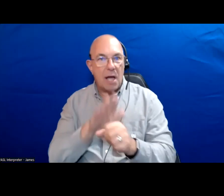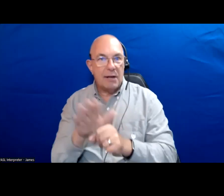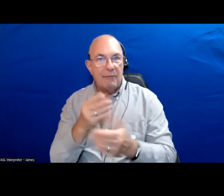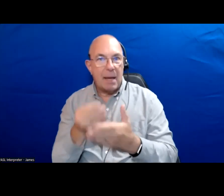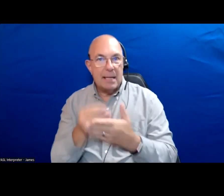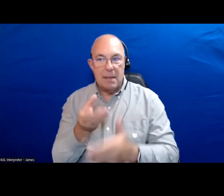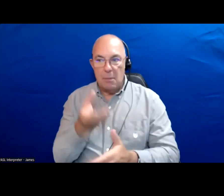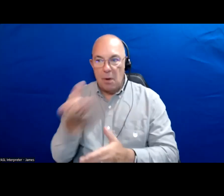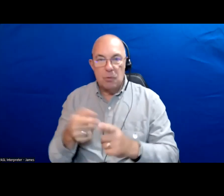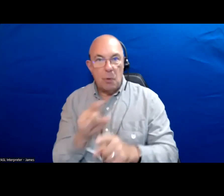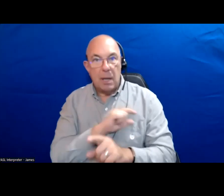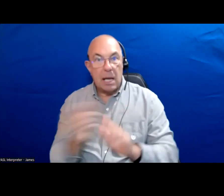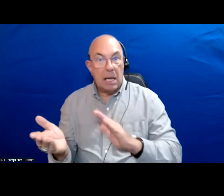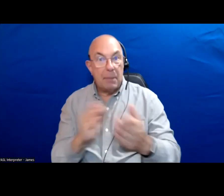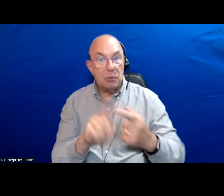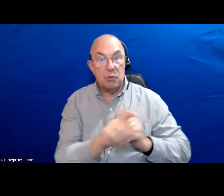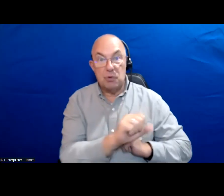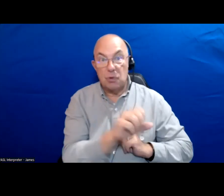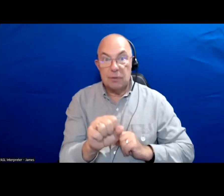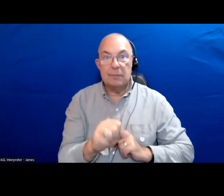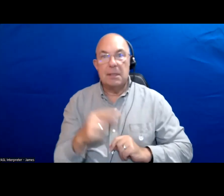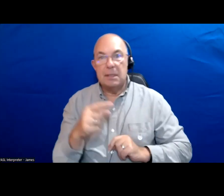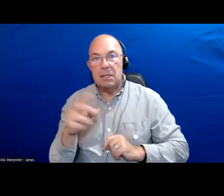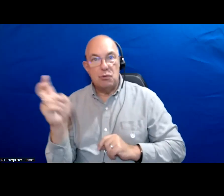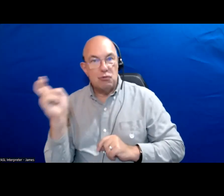compares to social services like public transit.